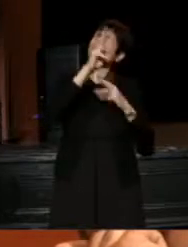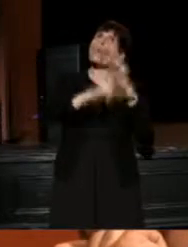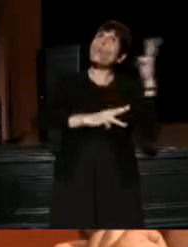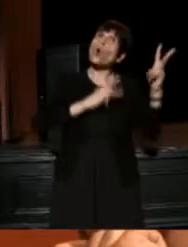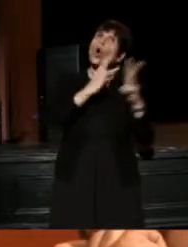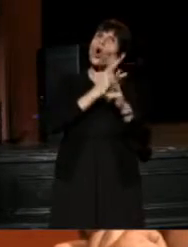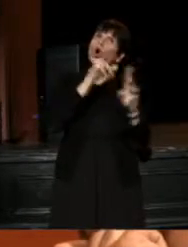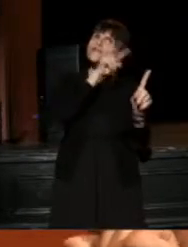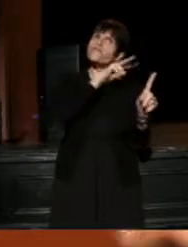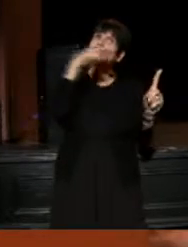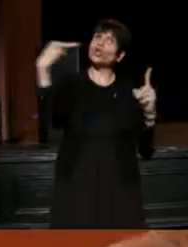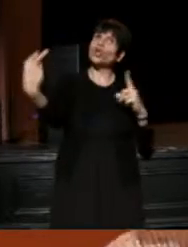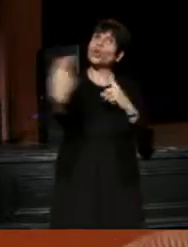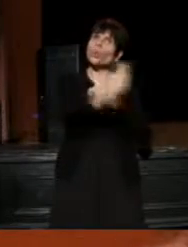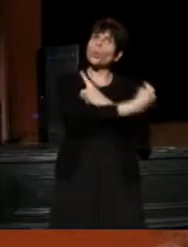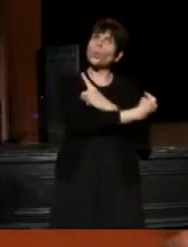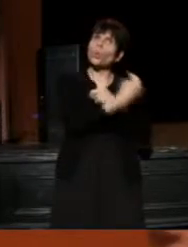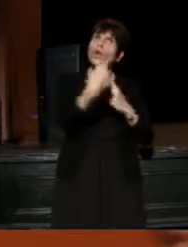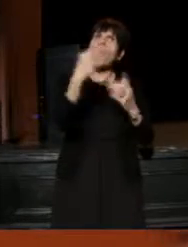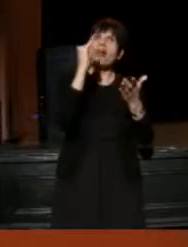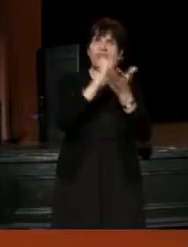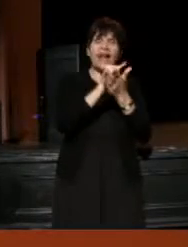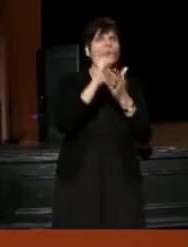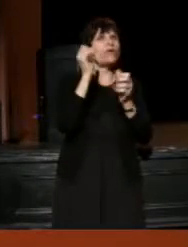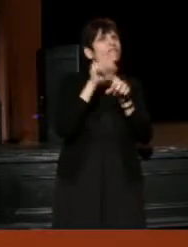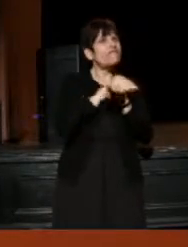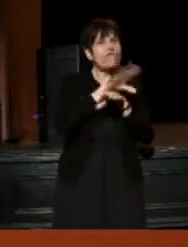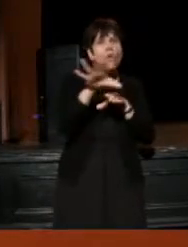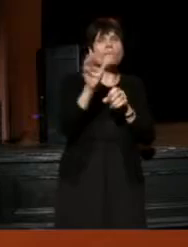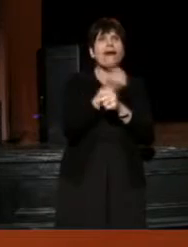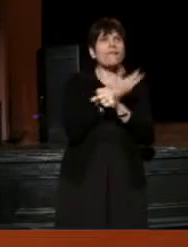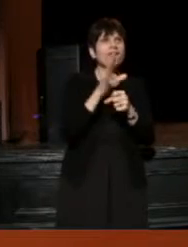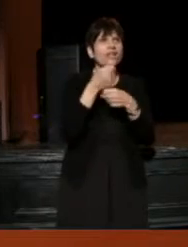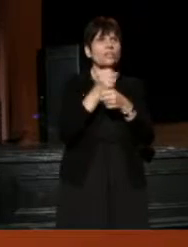Because that is going to inform everything you make, and for whom you make it."